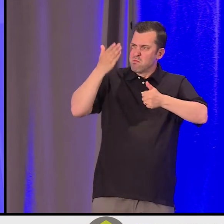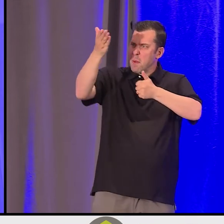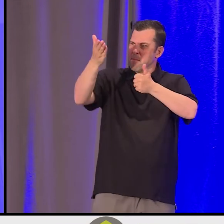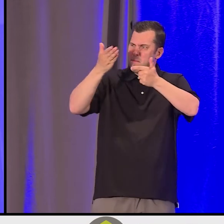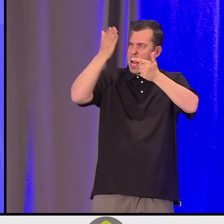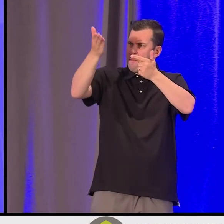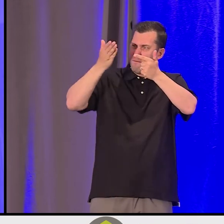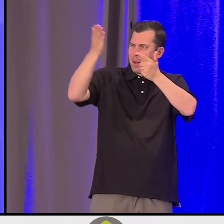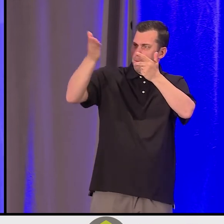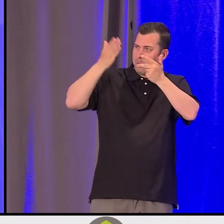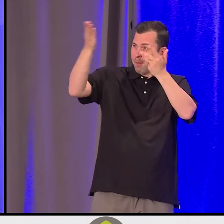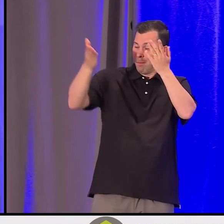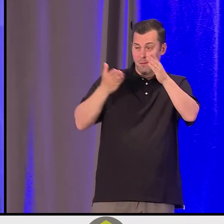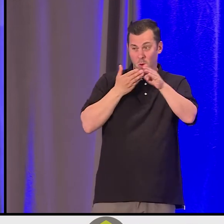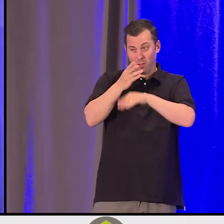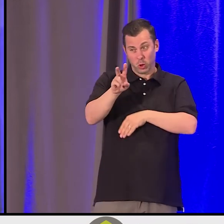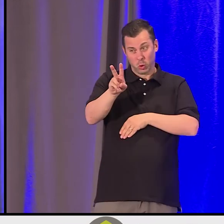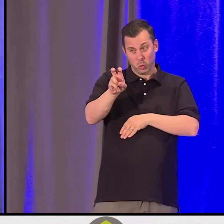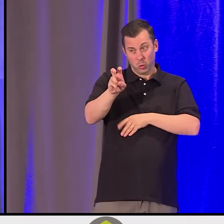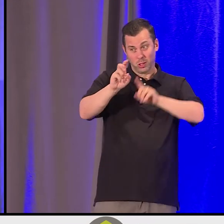have been striving to succeed at.